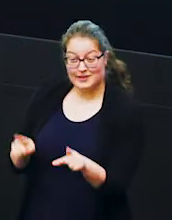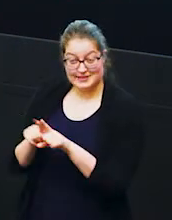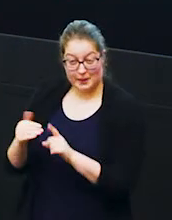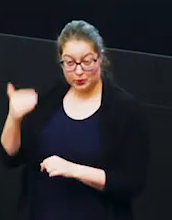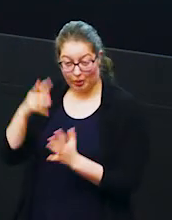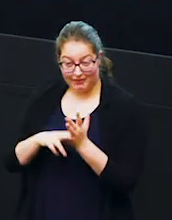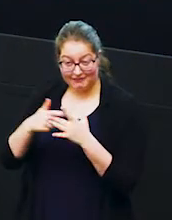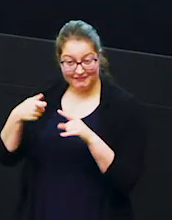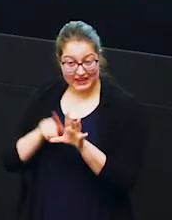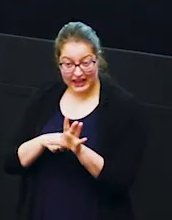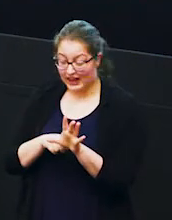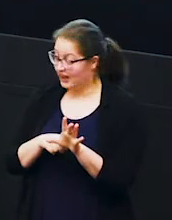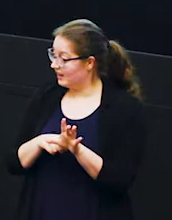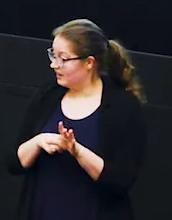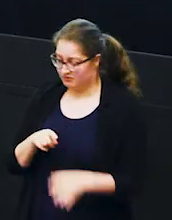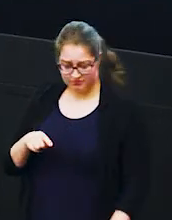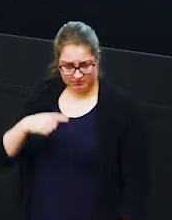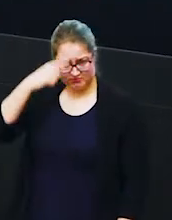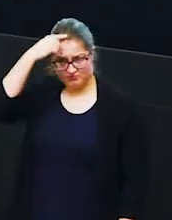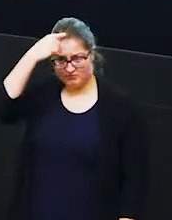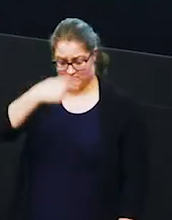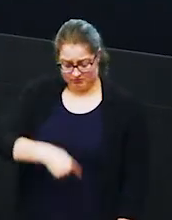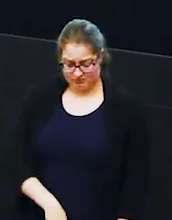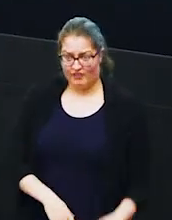his tusk is as long as i am tall from toes to the top of my head